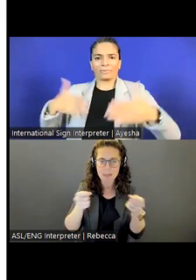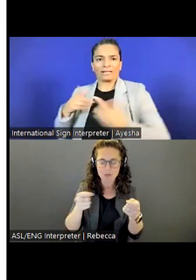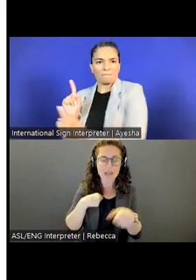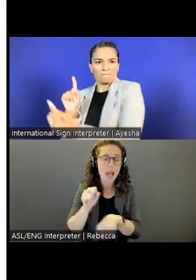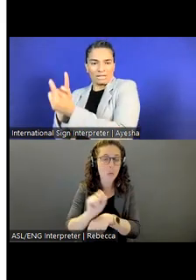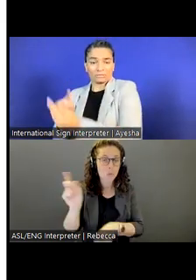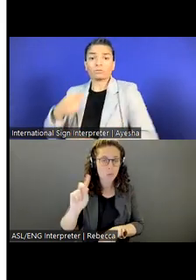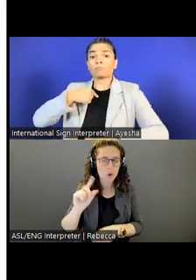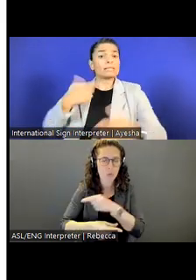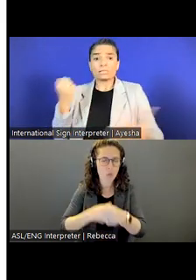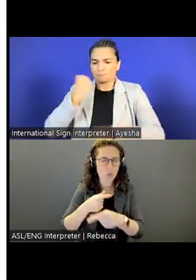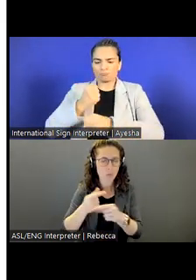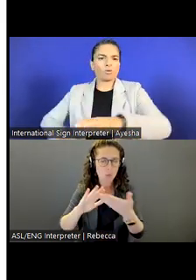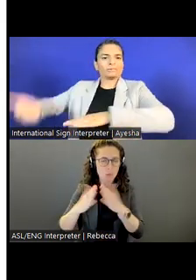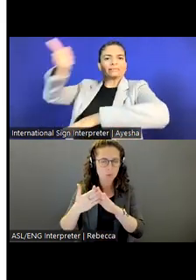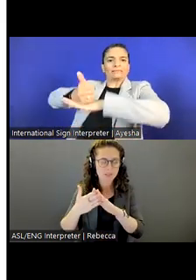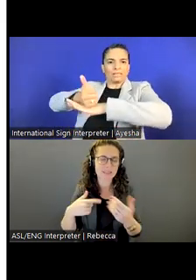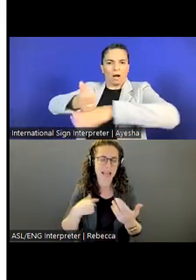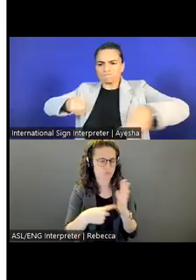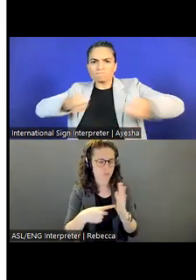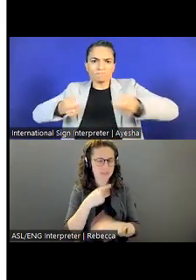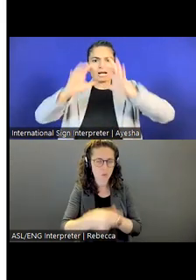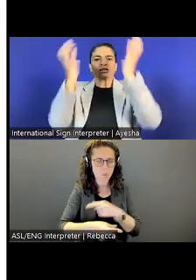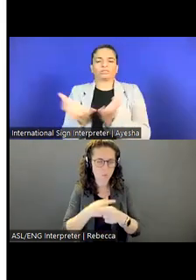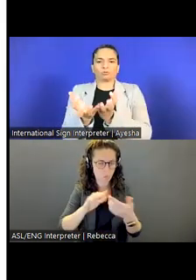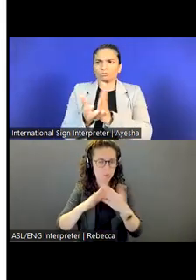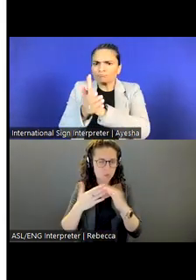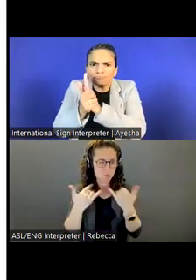I'm presenting on behalf of Global Communities and excited to do so.